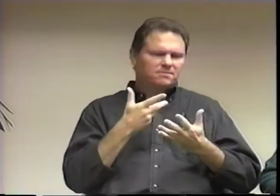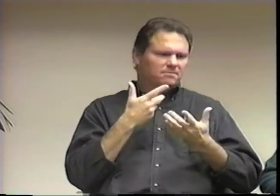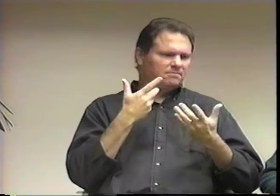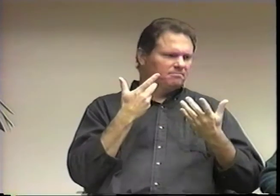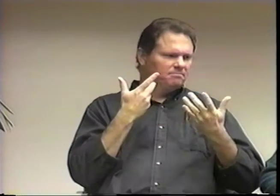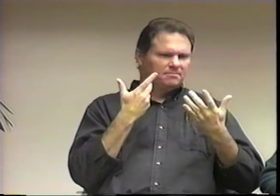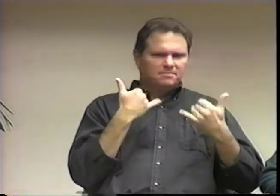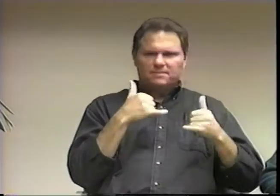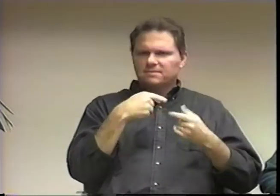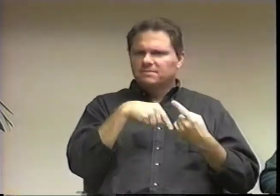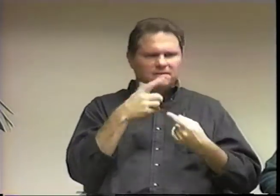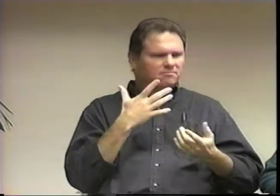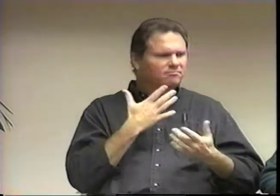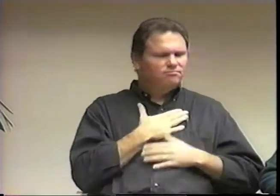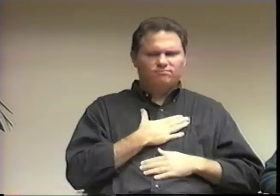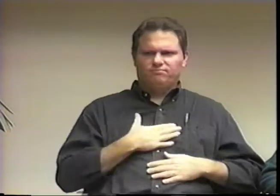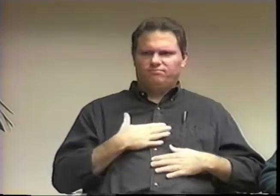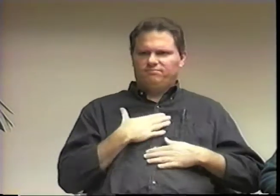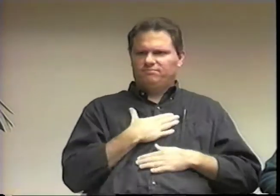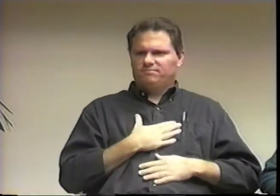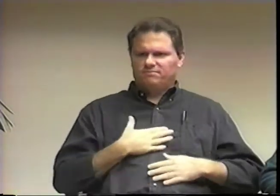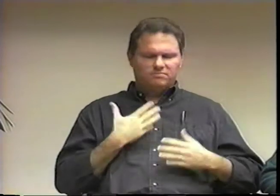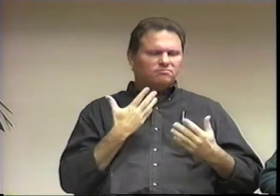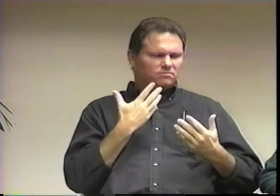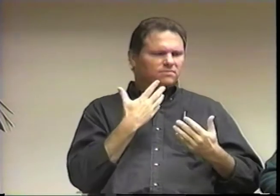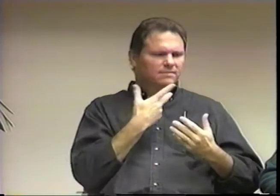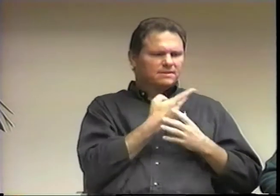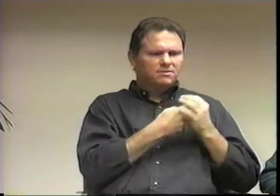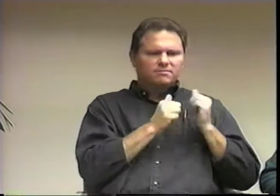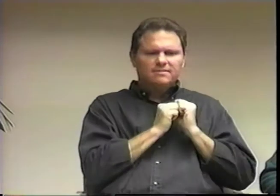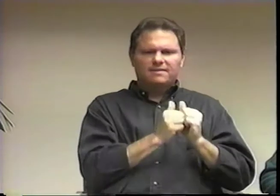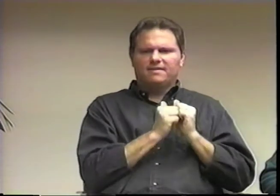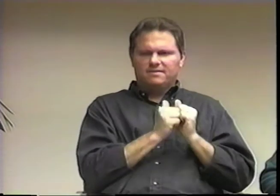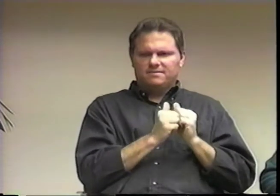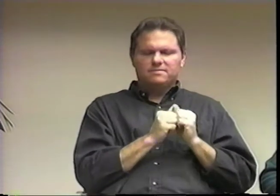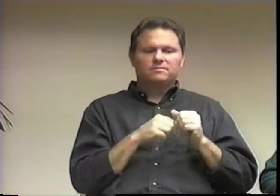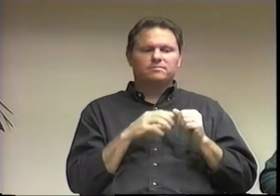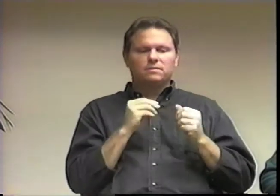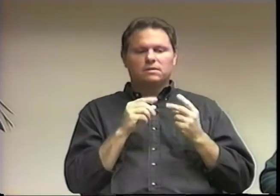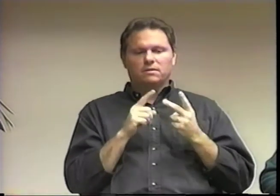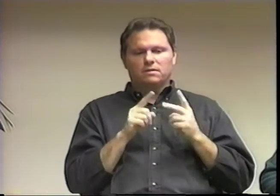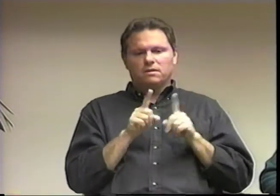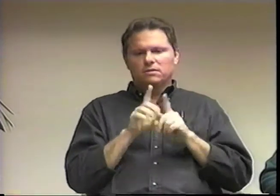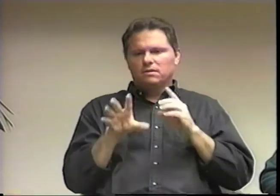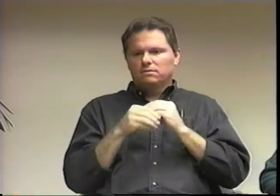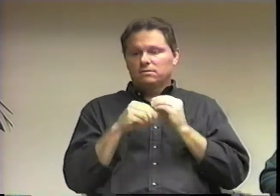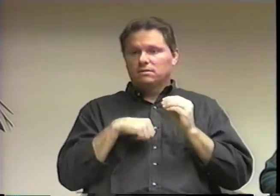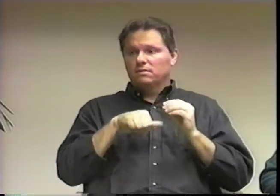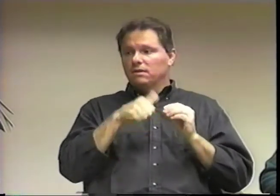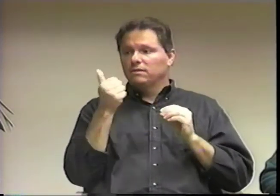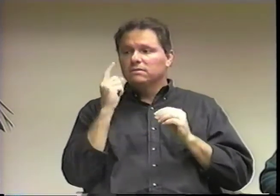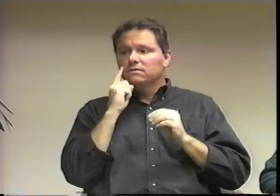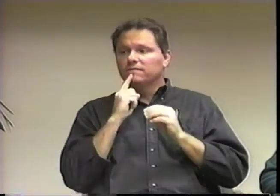It's really something the two of us can do together.